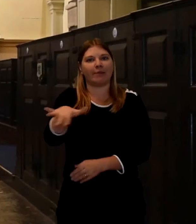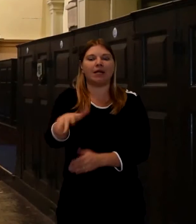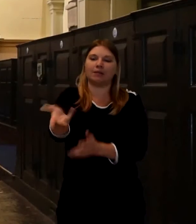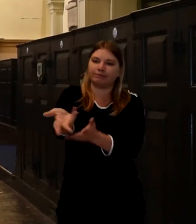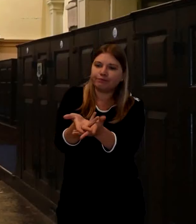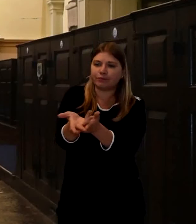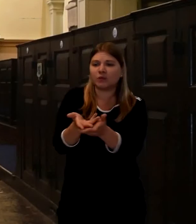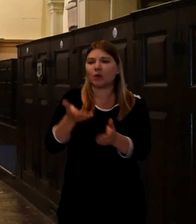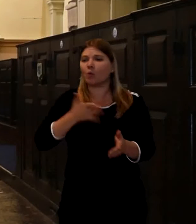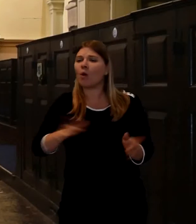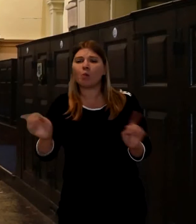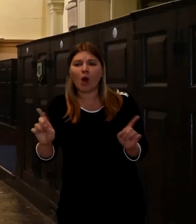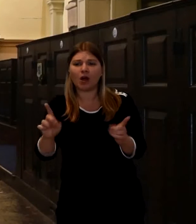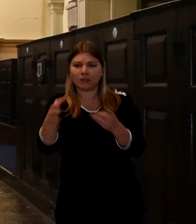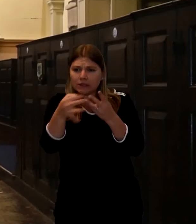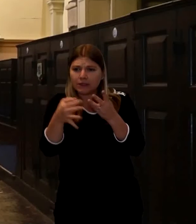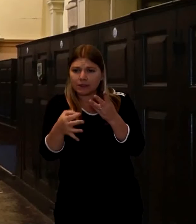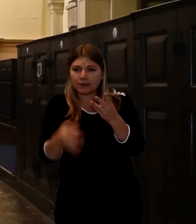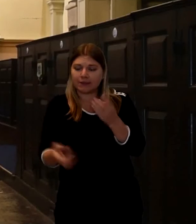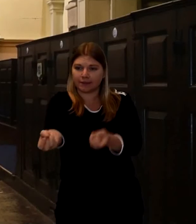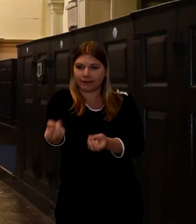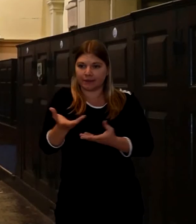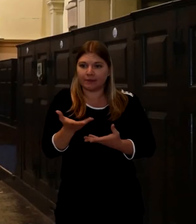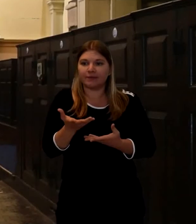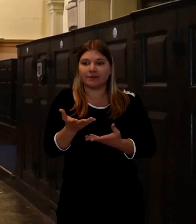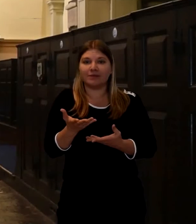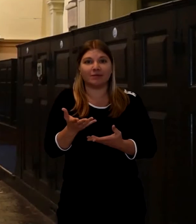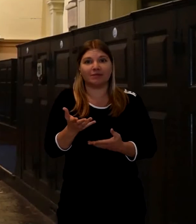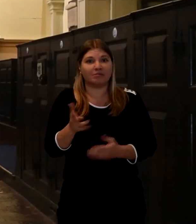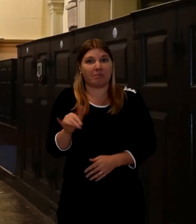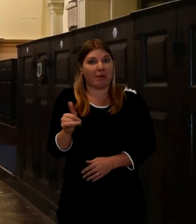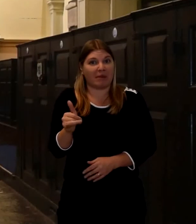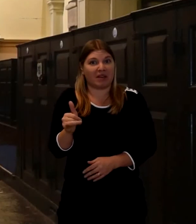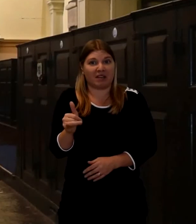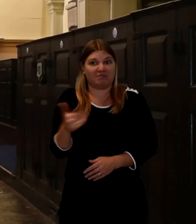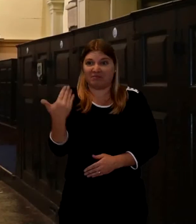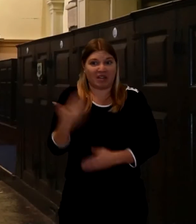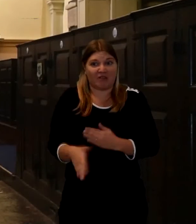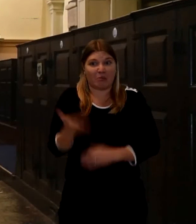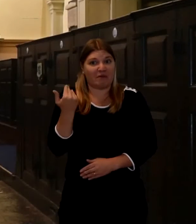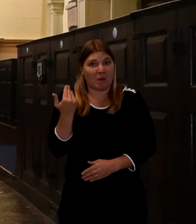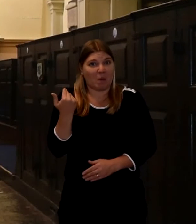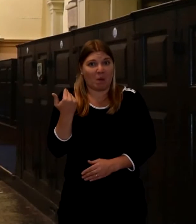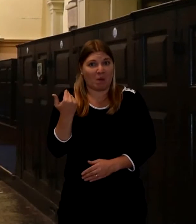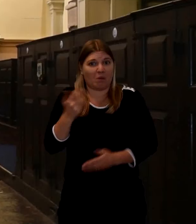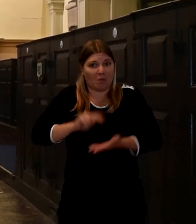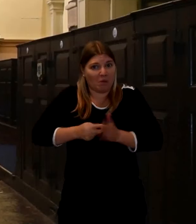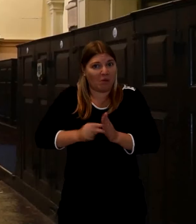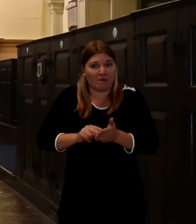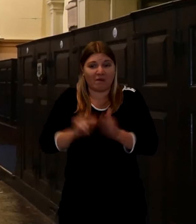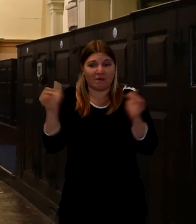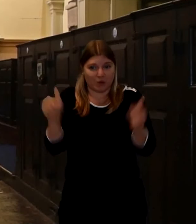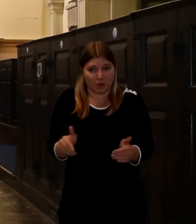And sometimes it's the first time any people have had to arrange a funeral. So they don't know what's going on.